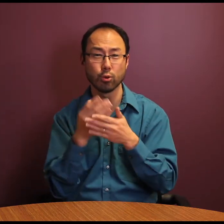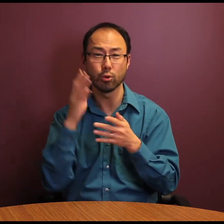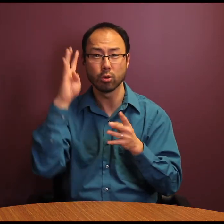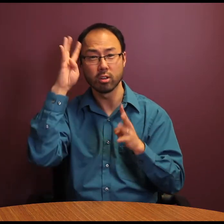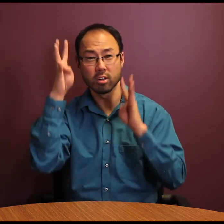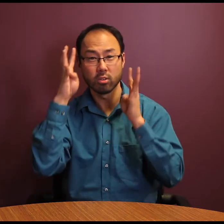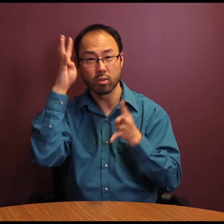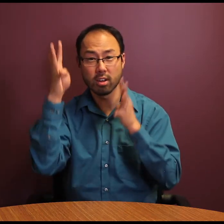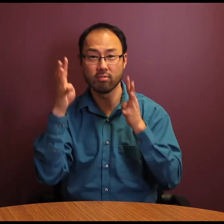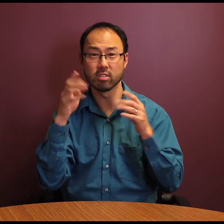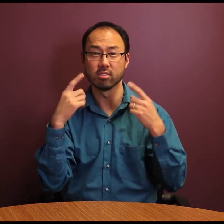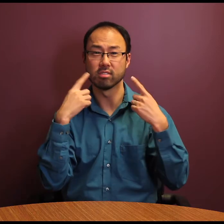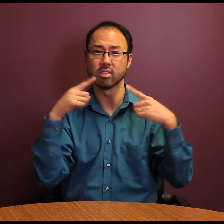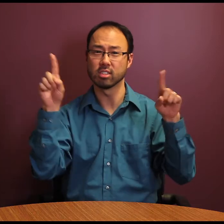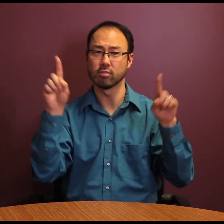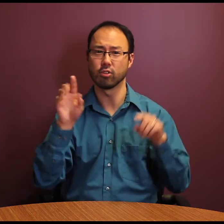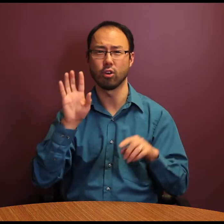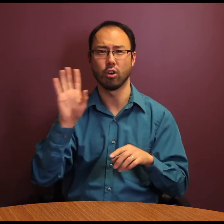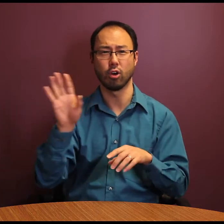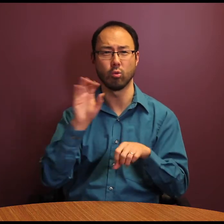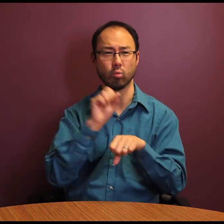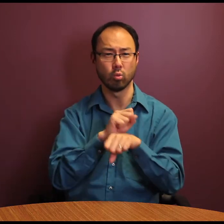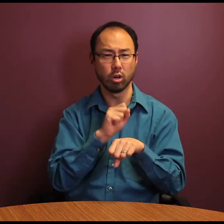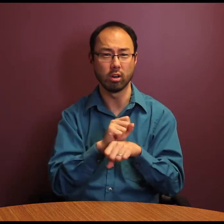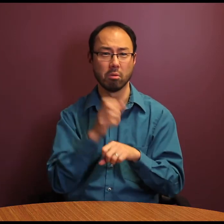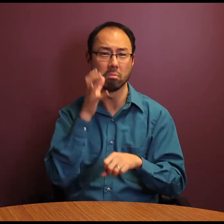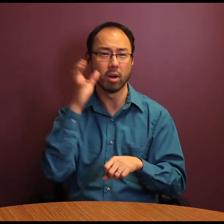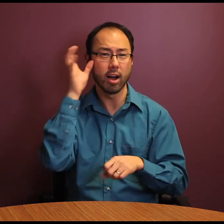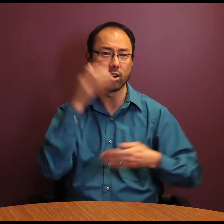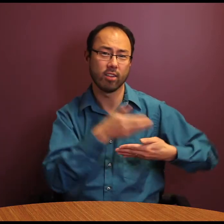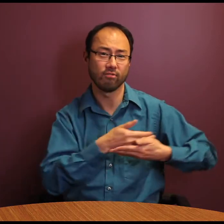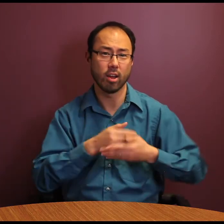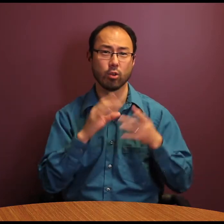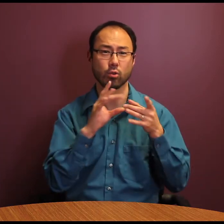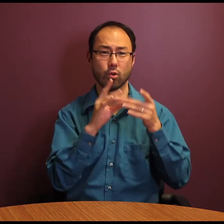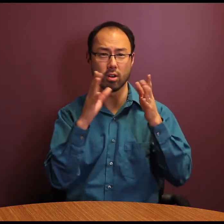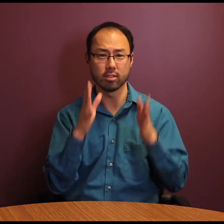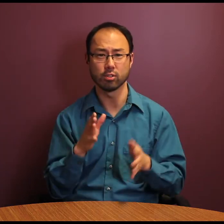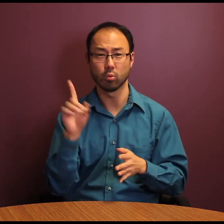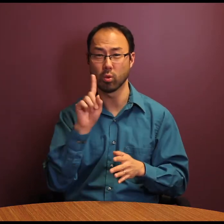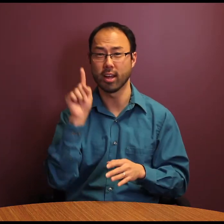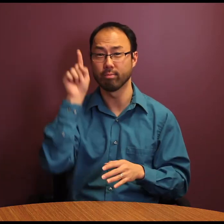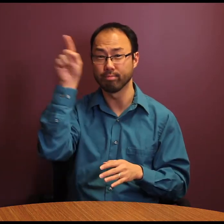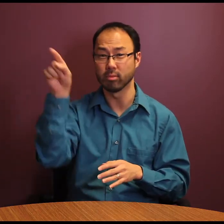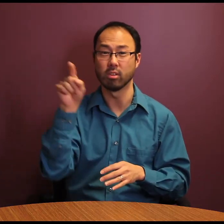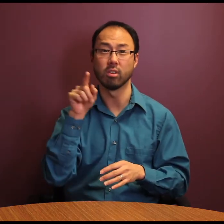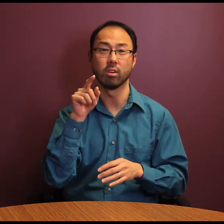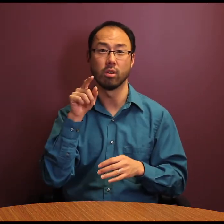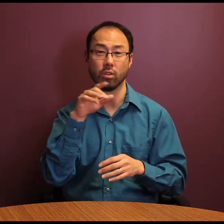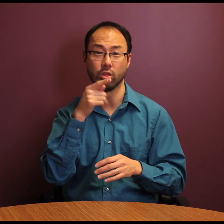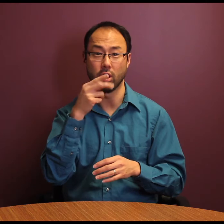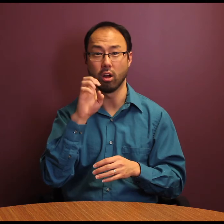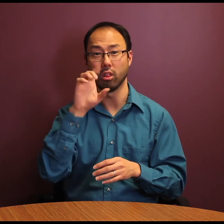as a Parent Infant Coordinator at the Learning Center for the Deaf.